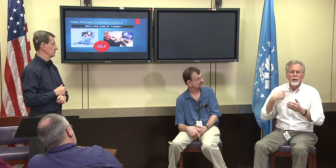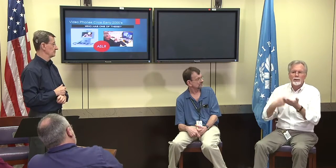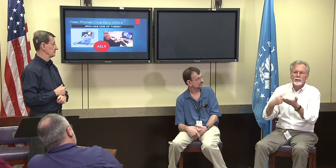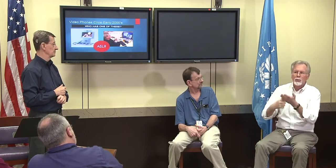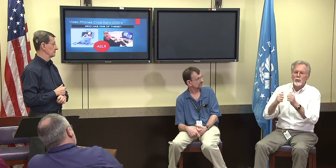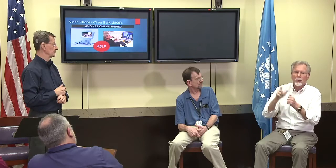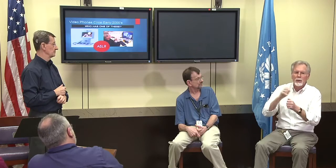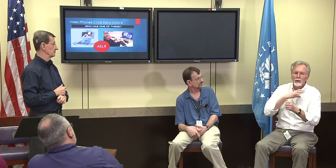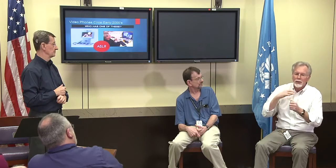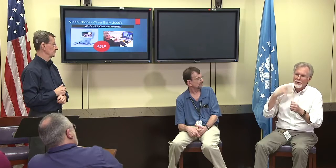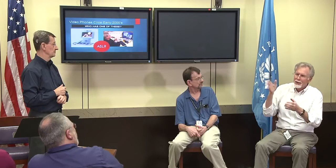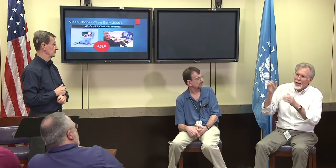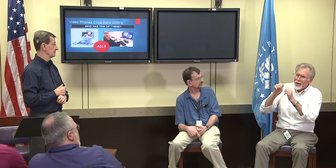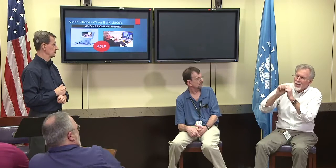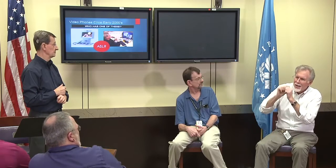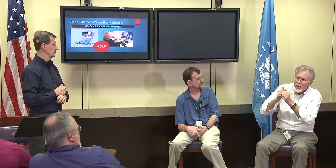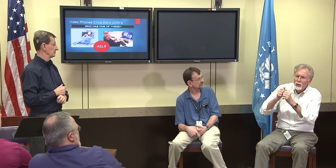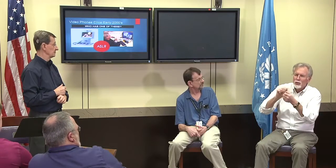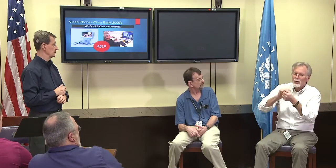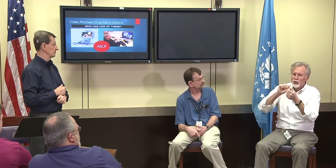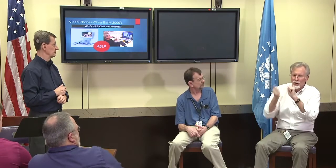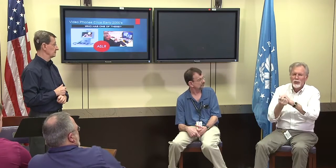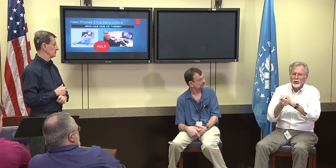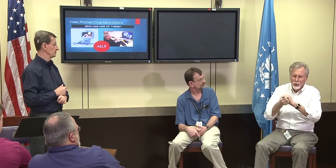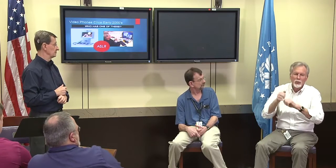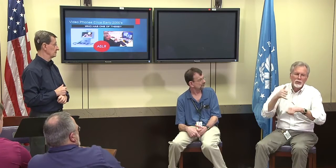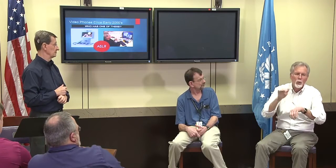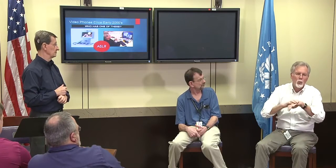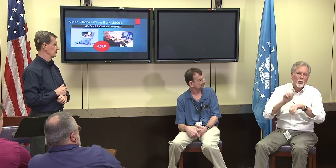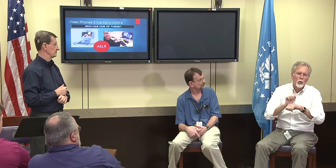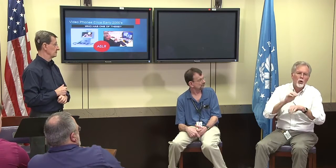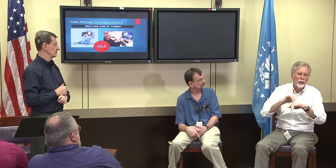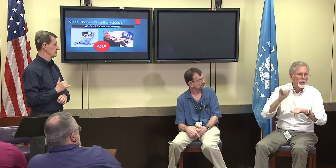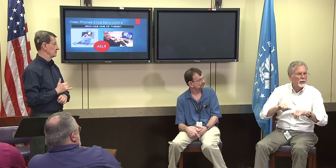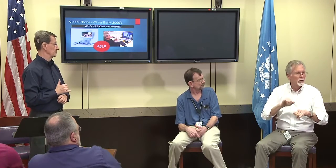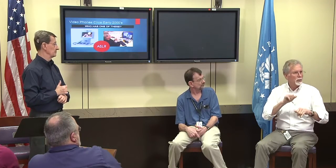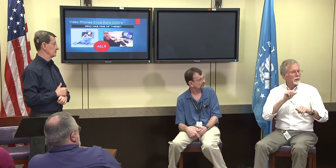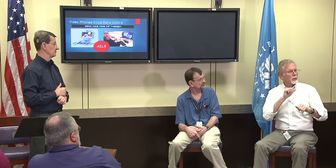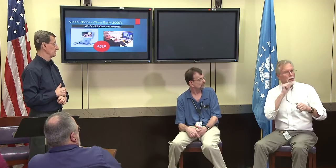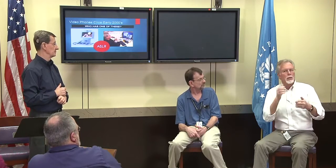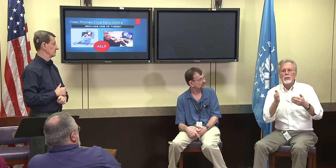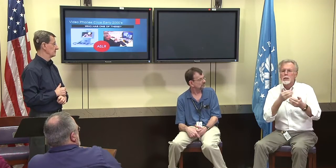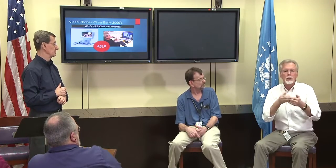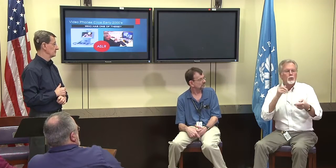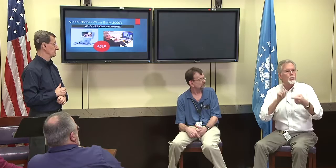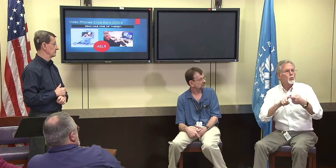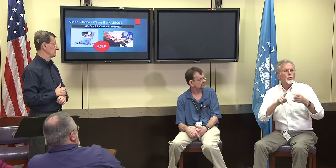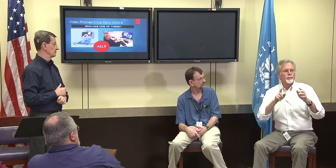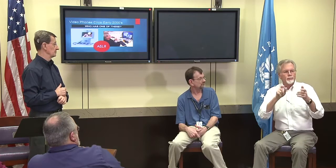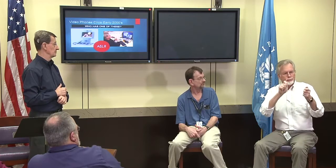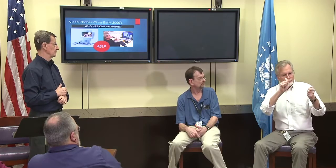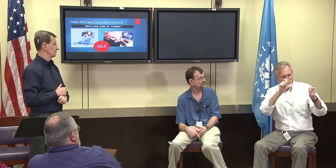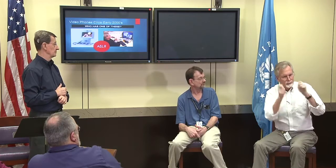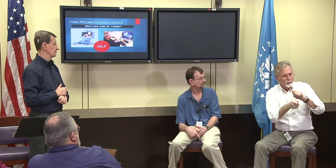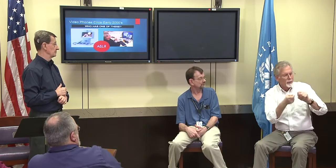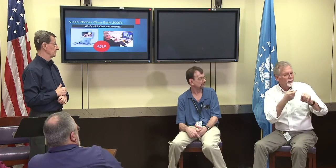So that is dragging things out a bit, if it gets out to the wrong folks, if it gets out to the DC police rather than the Capital police.